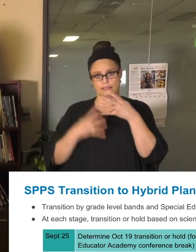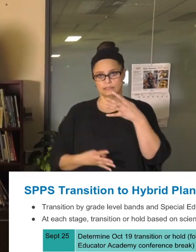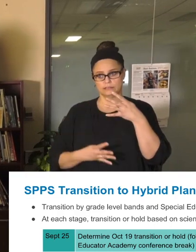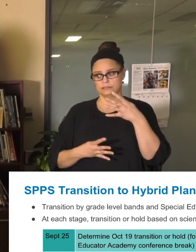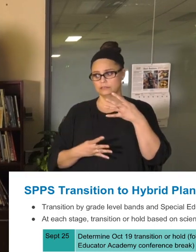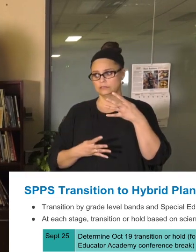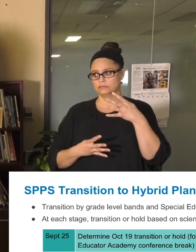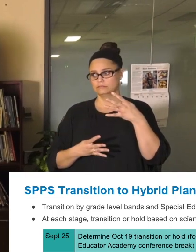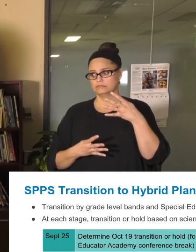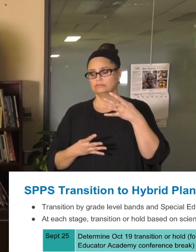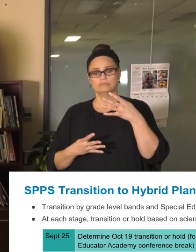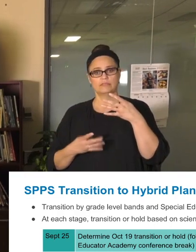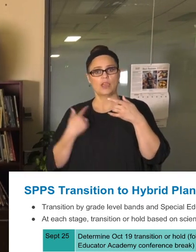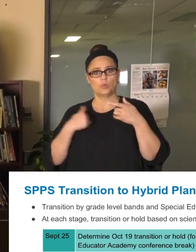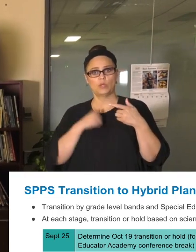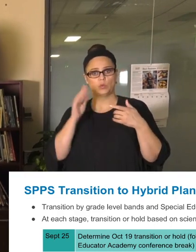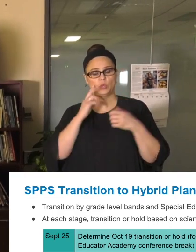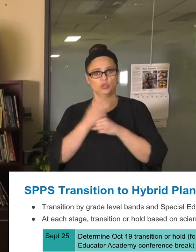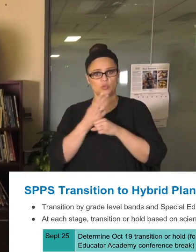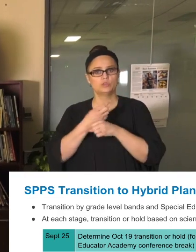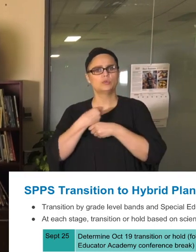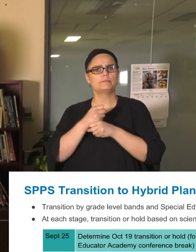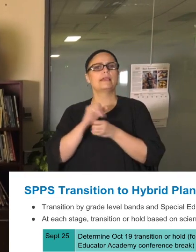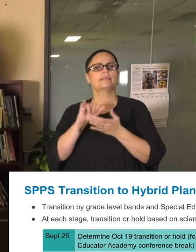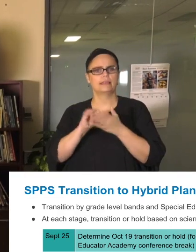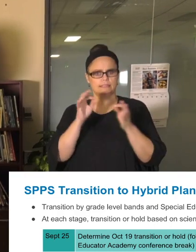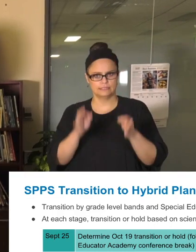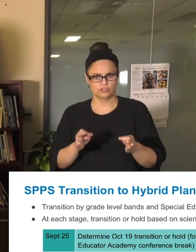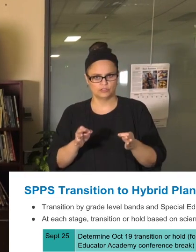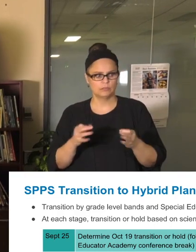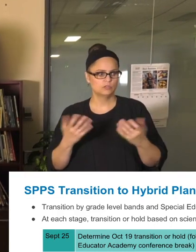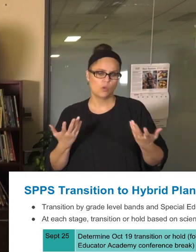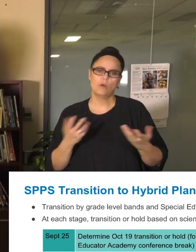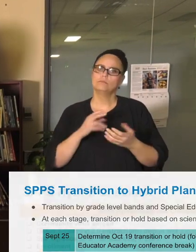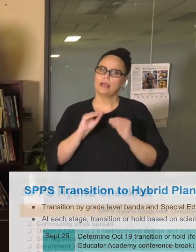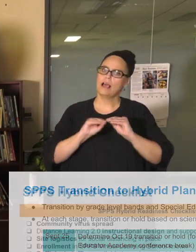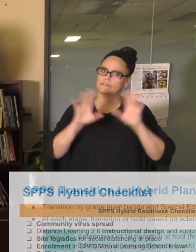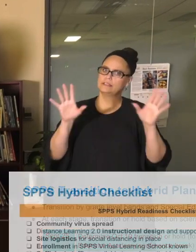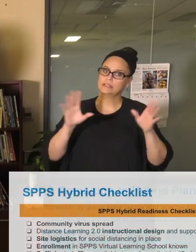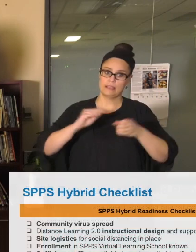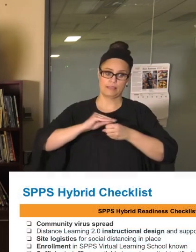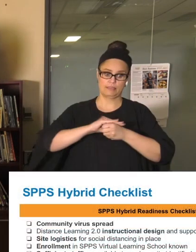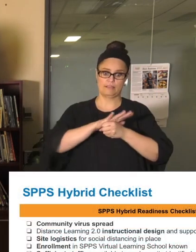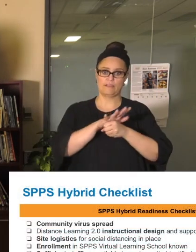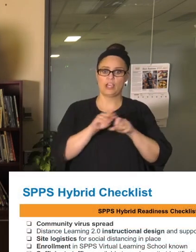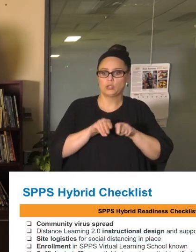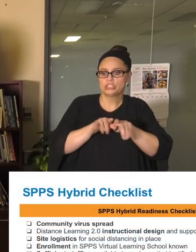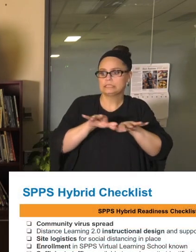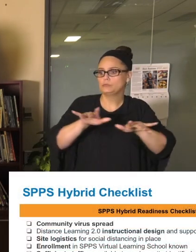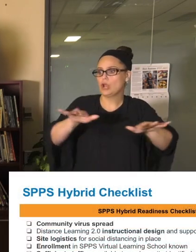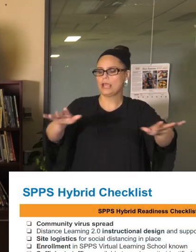to make those decisions. The first is obviously the virus spread in our community. Now I want to thank Governor Walz,